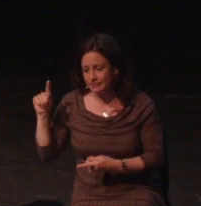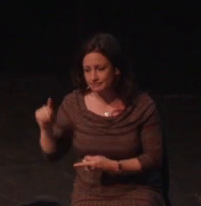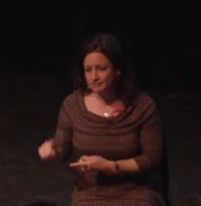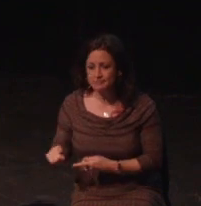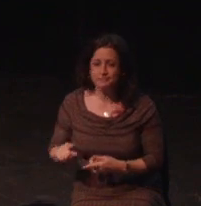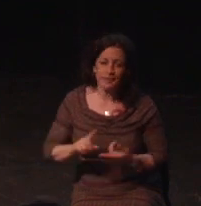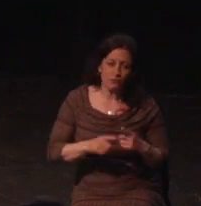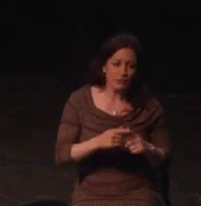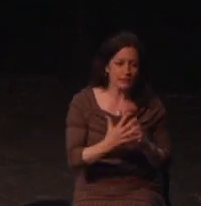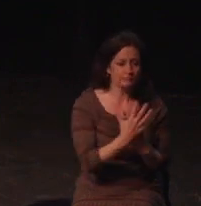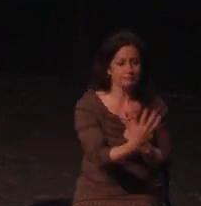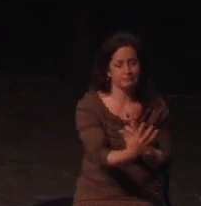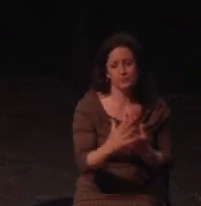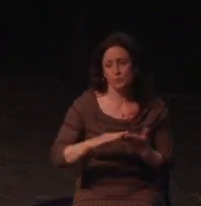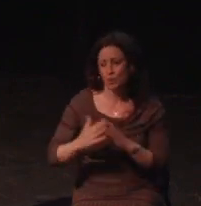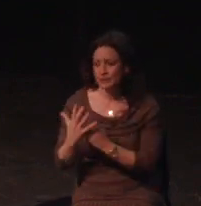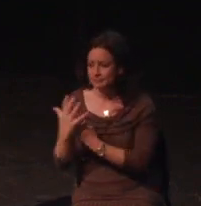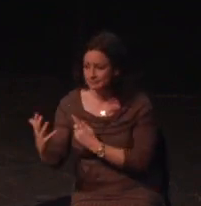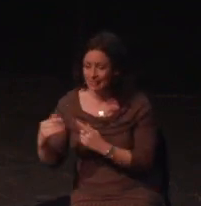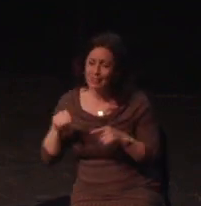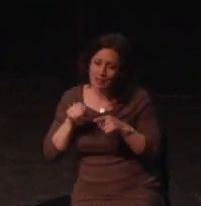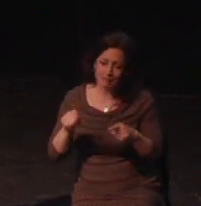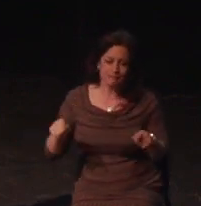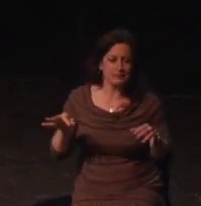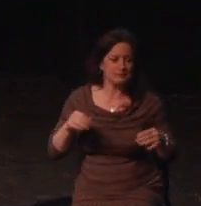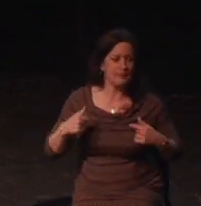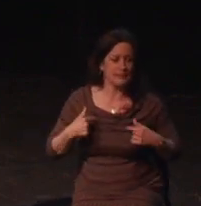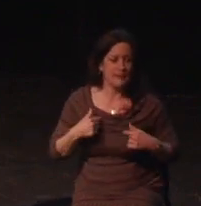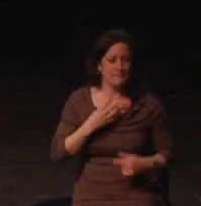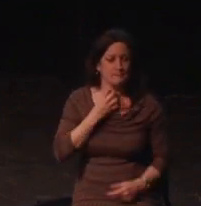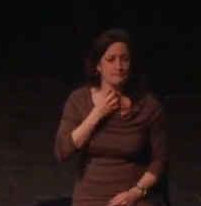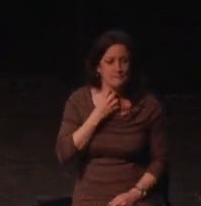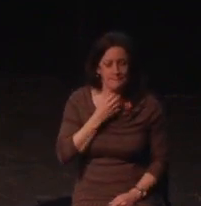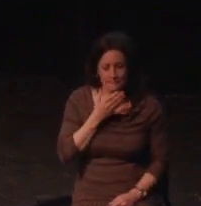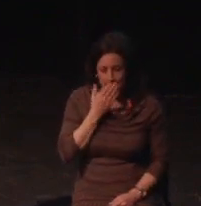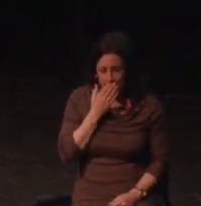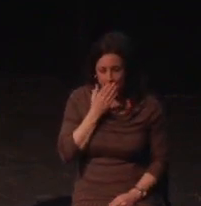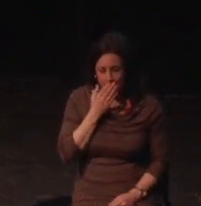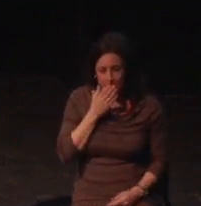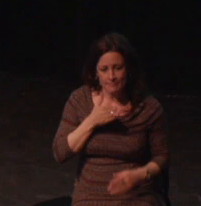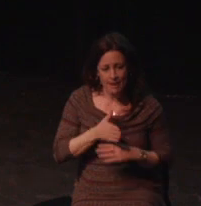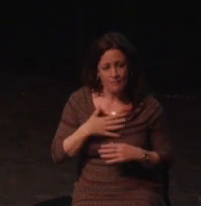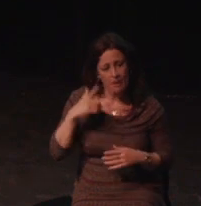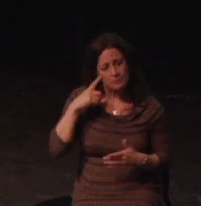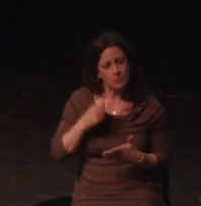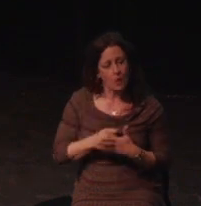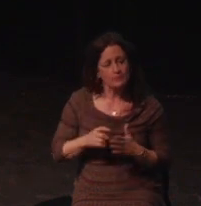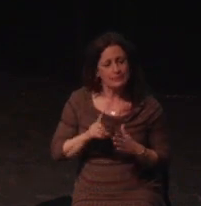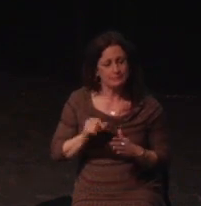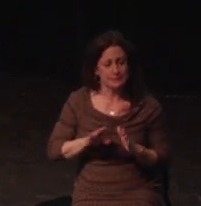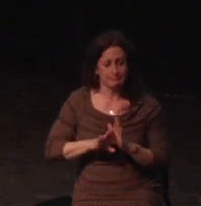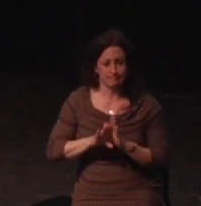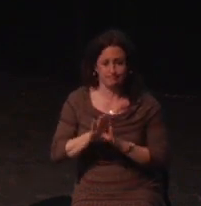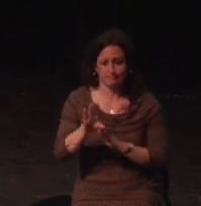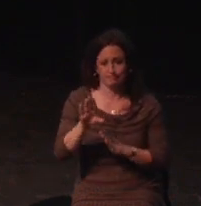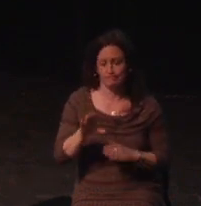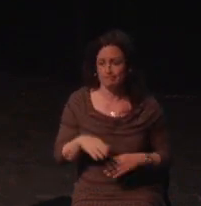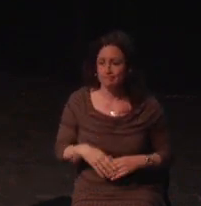the games that it benefits everyone, not just disabled people, and if you are here today, I'm sure you believe that, too.